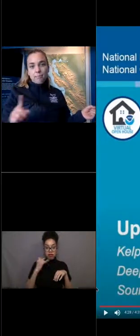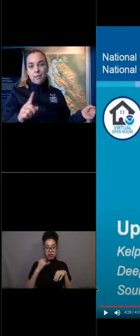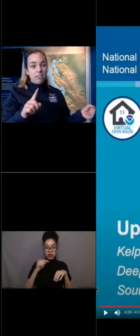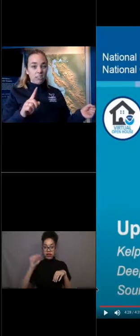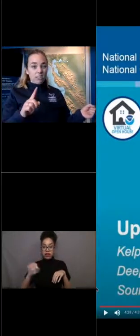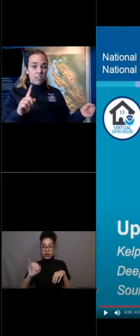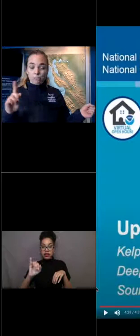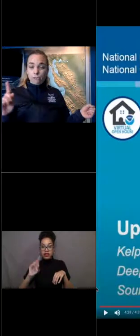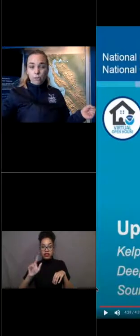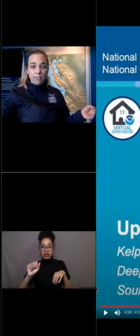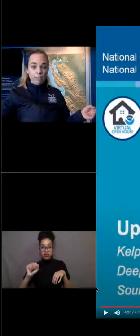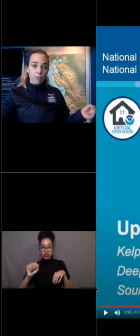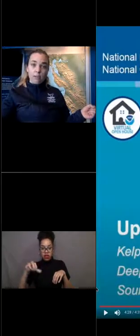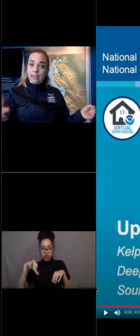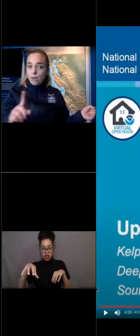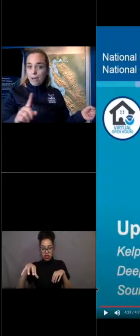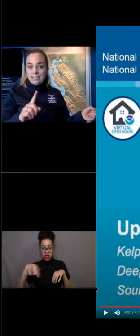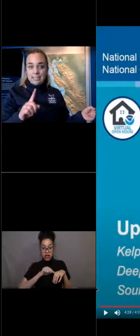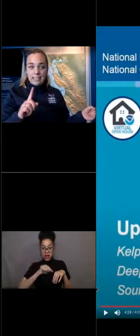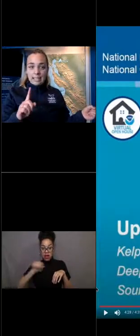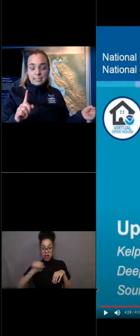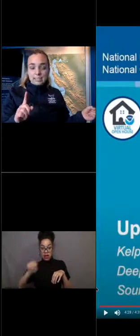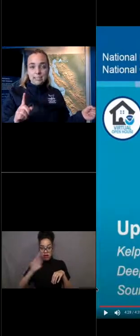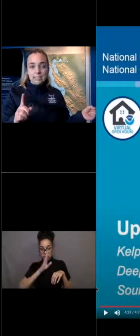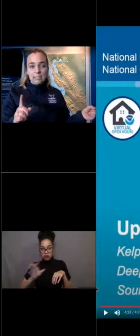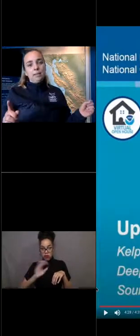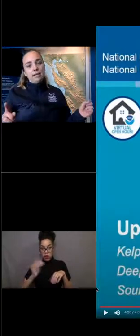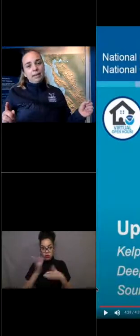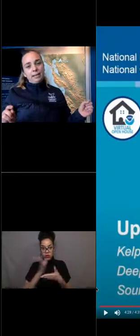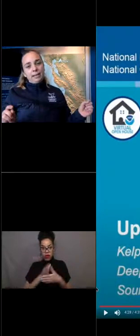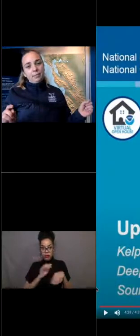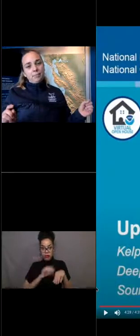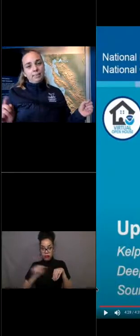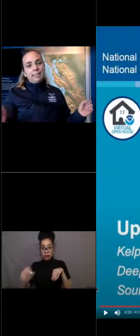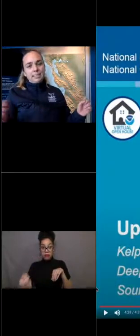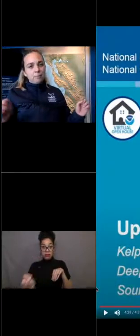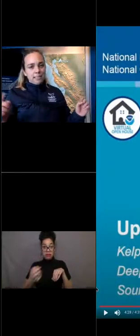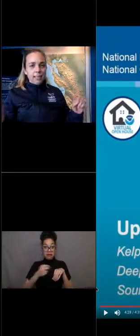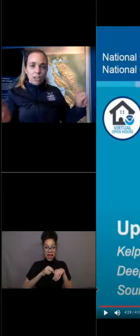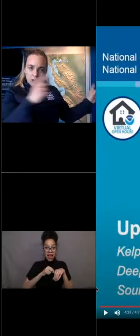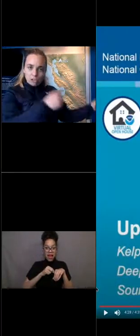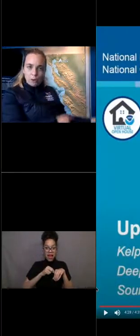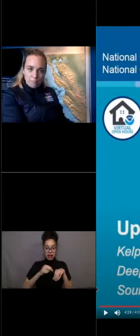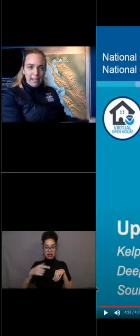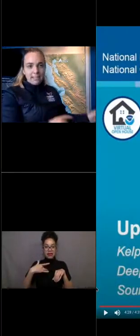Maybe there's a lot of food and they're not ready to go back to nest, but they seem to take longer to go back